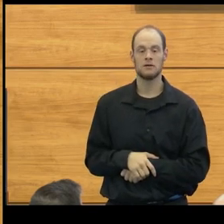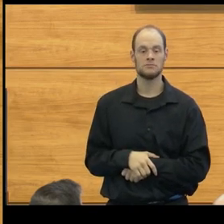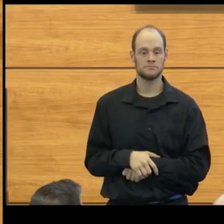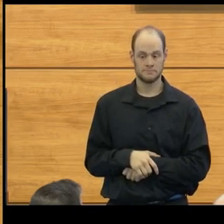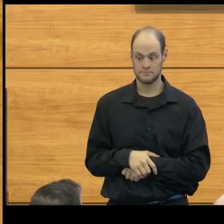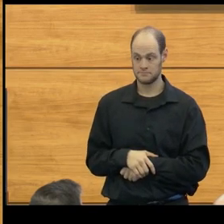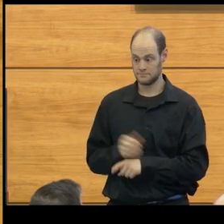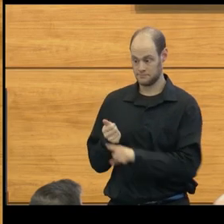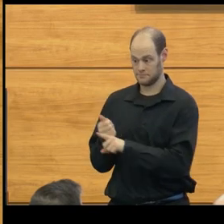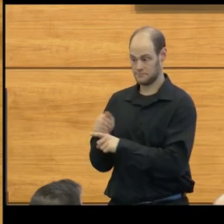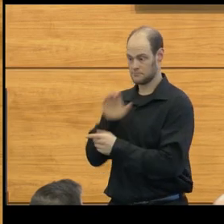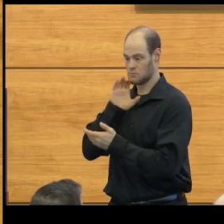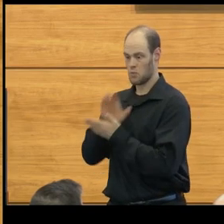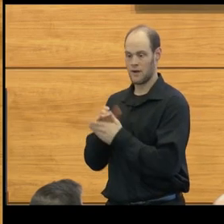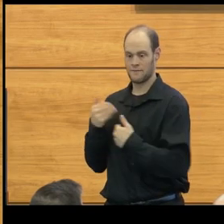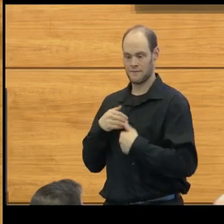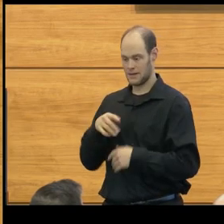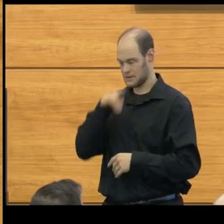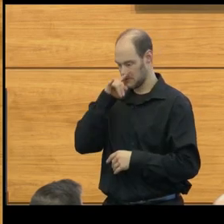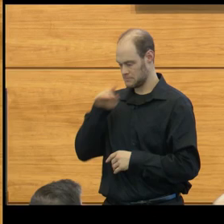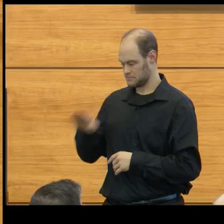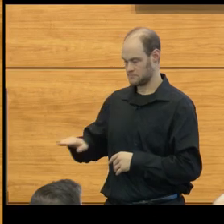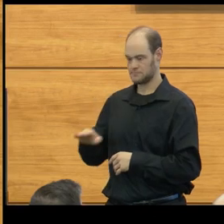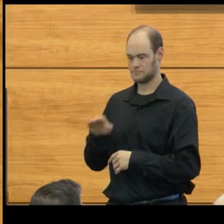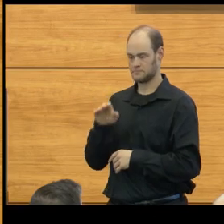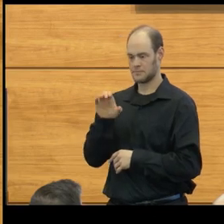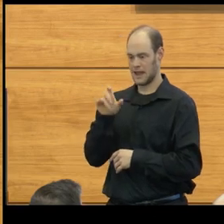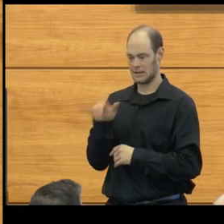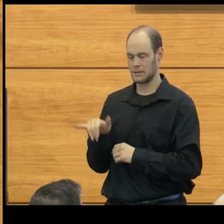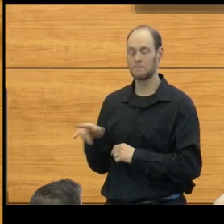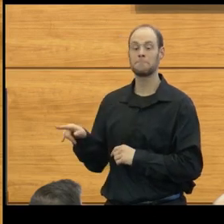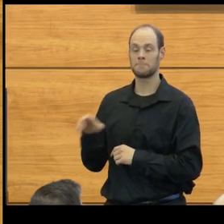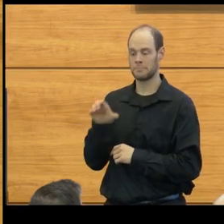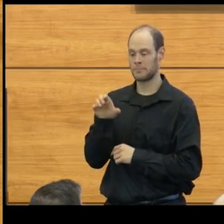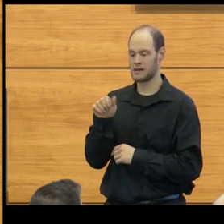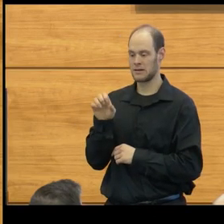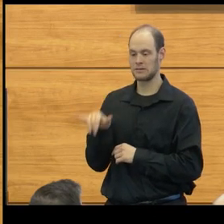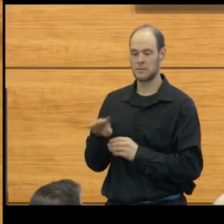He and his wife had a child, Casey. Casey was born in 1956.